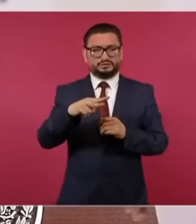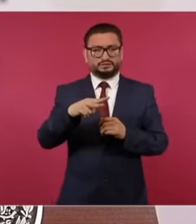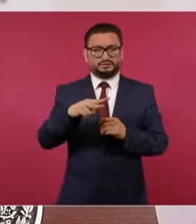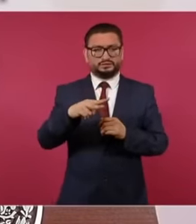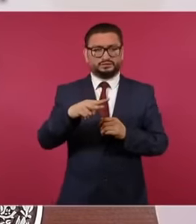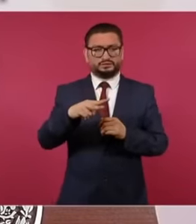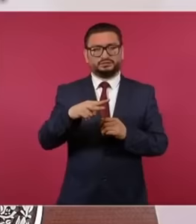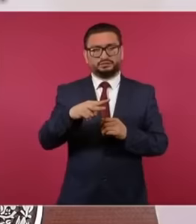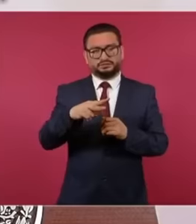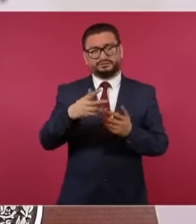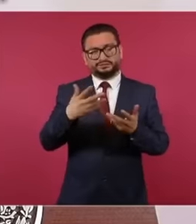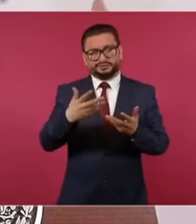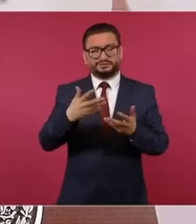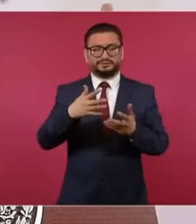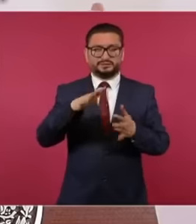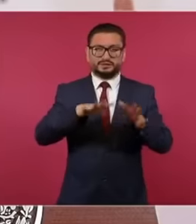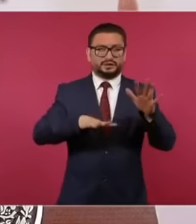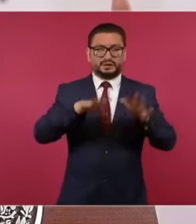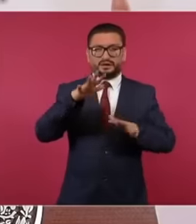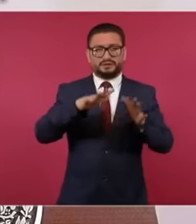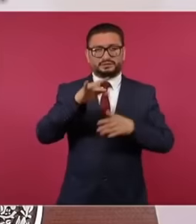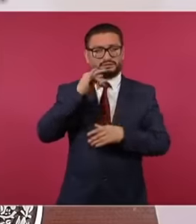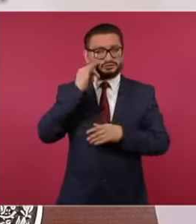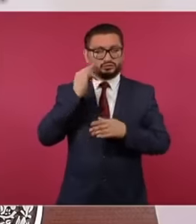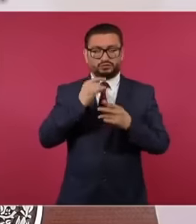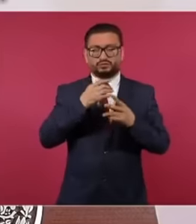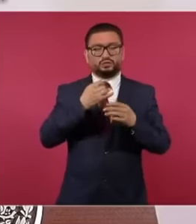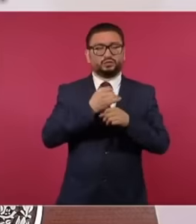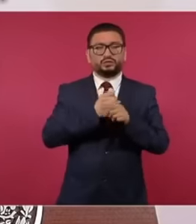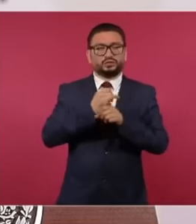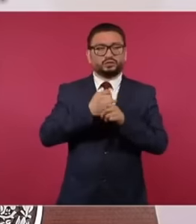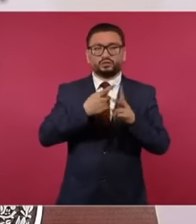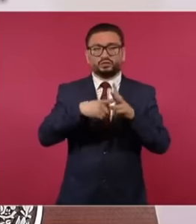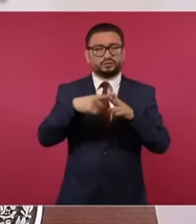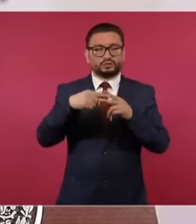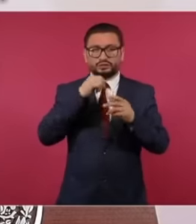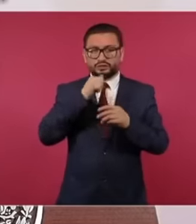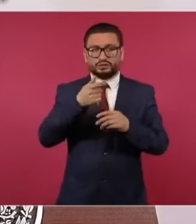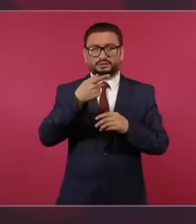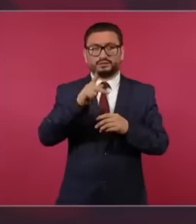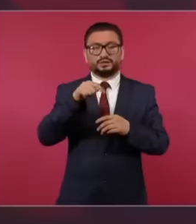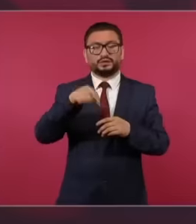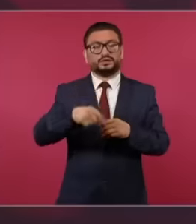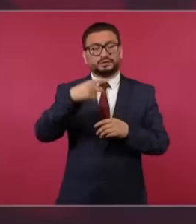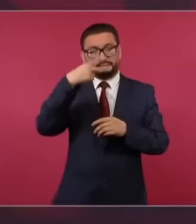sometimes is not taken into account in the analysis is the second country in